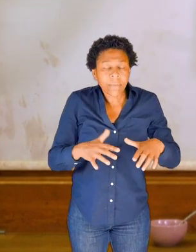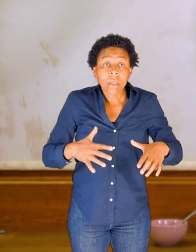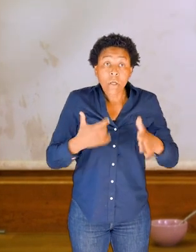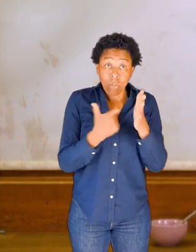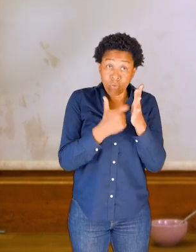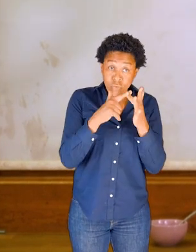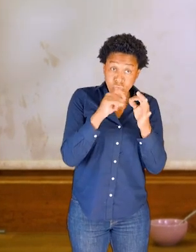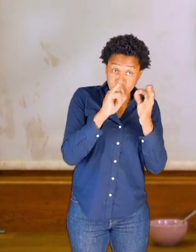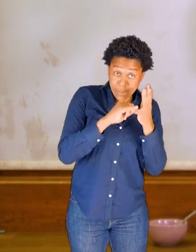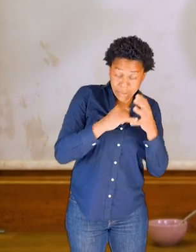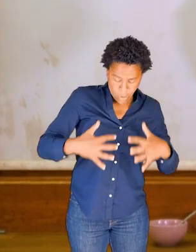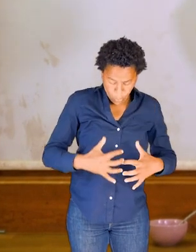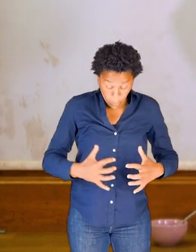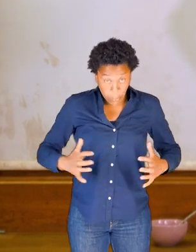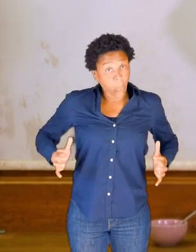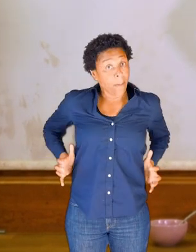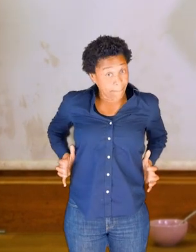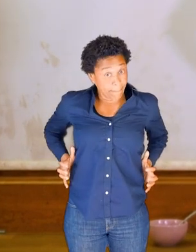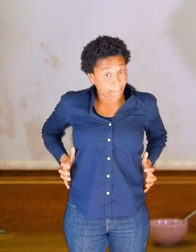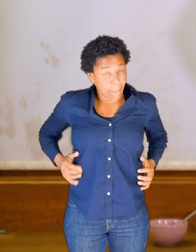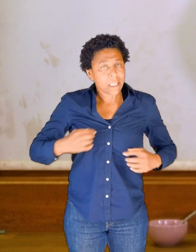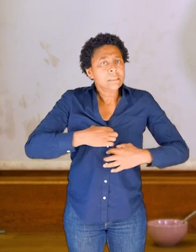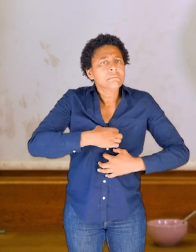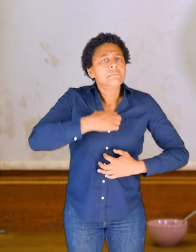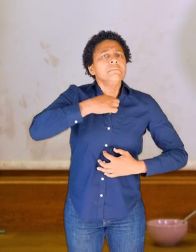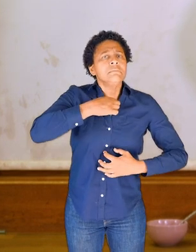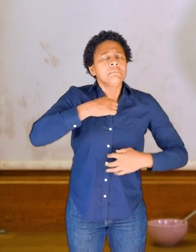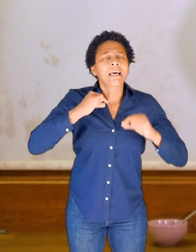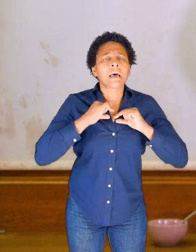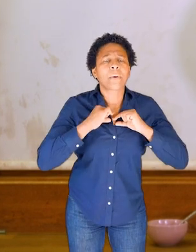The ribs that wrap around our body, the sternum, the breast bone